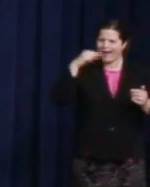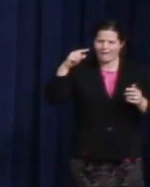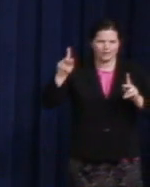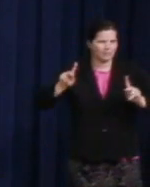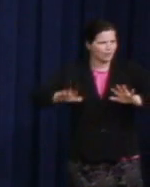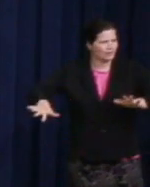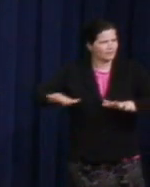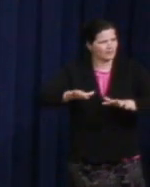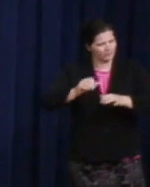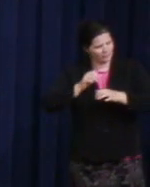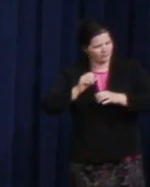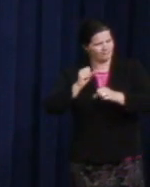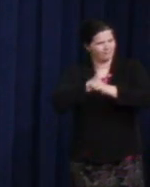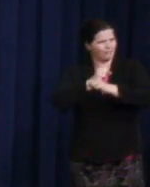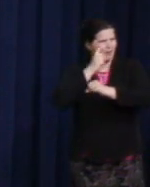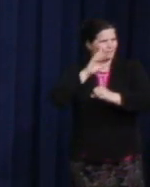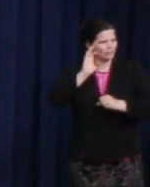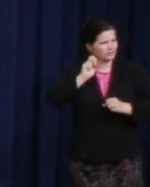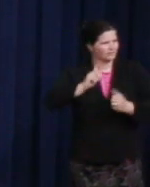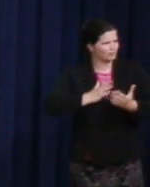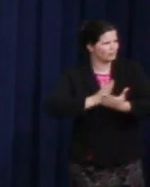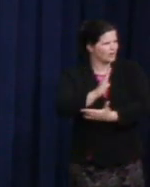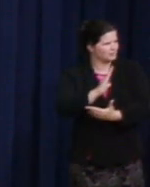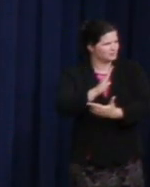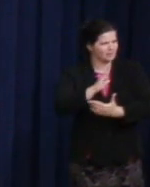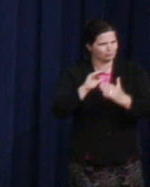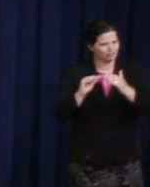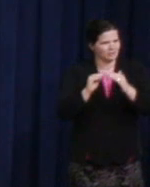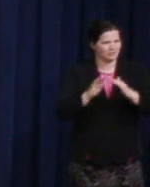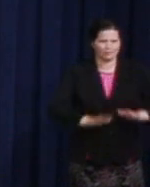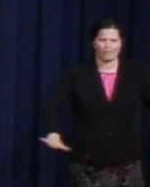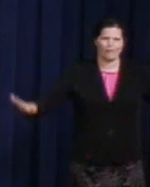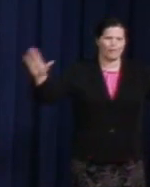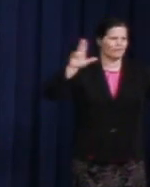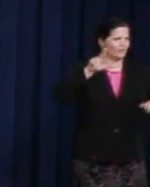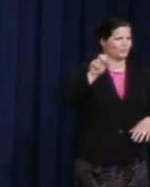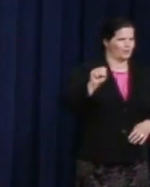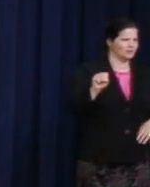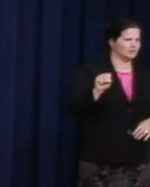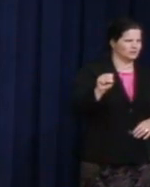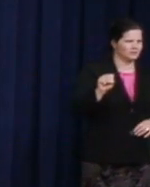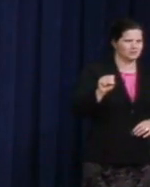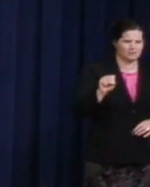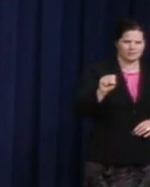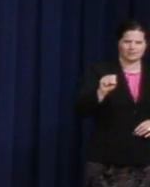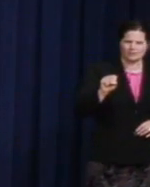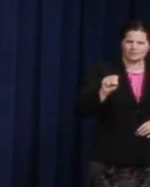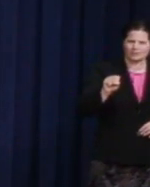all over America. "It is from numberless diverse acts of courage